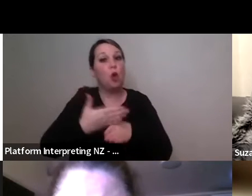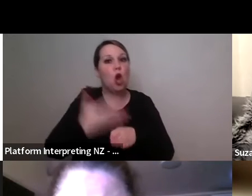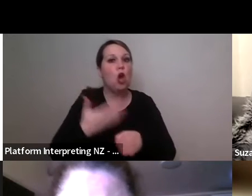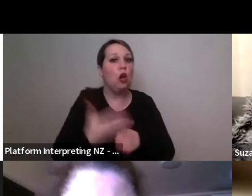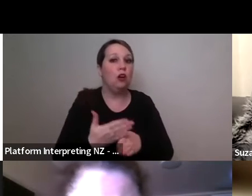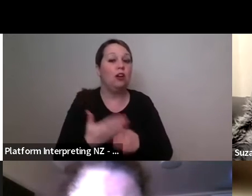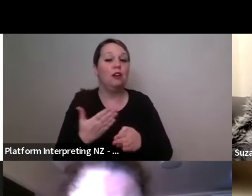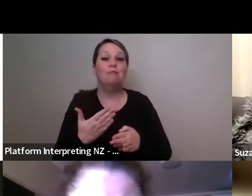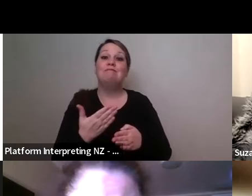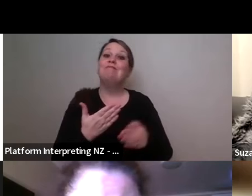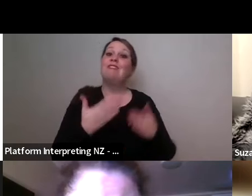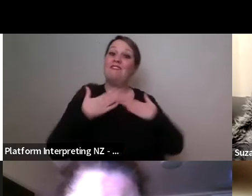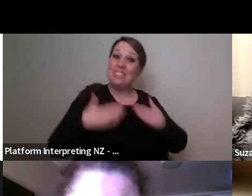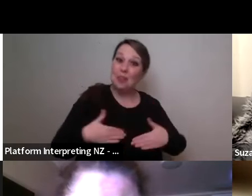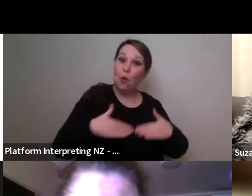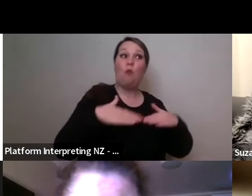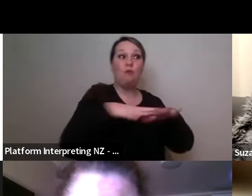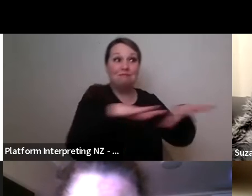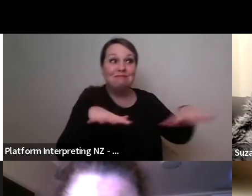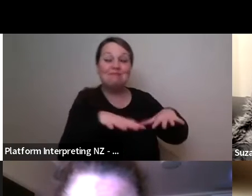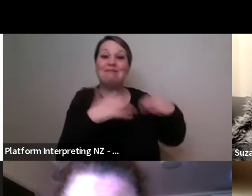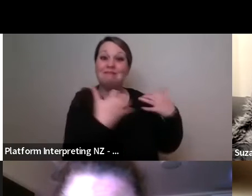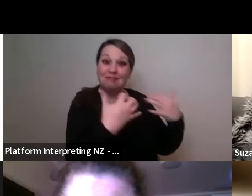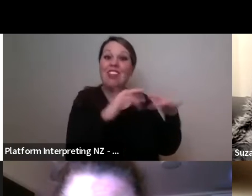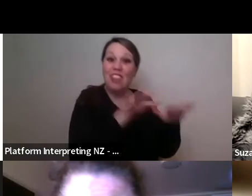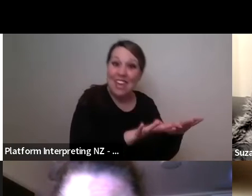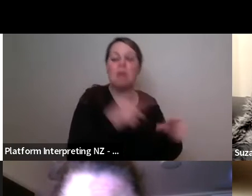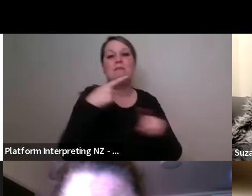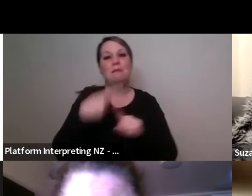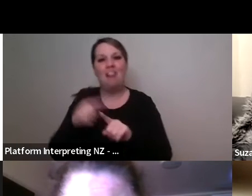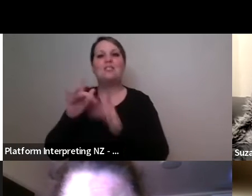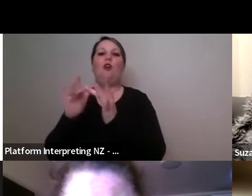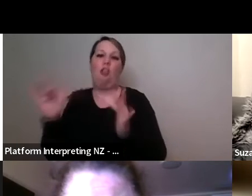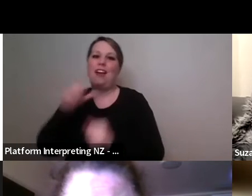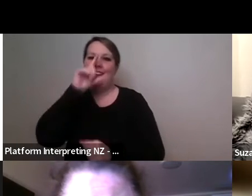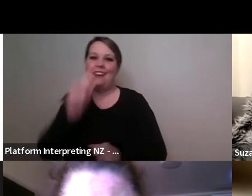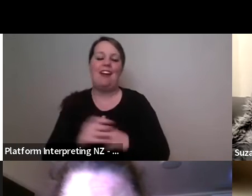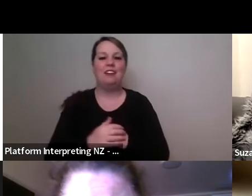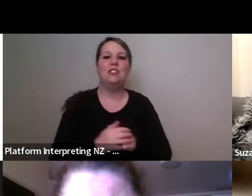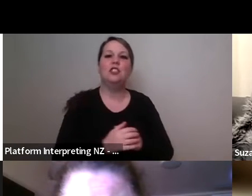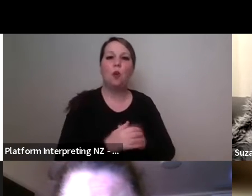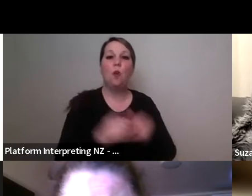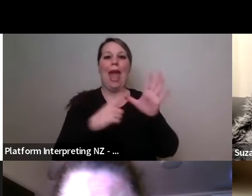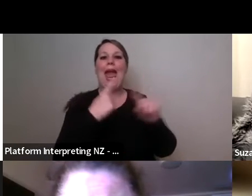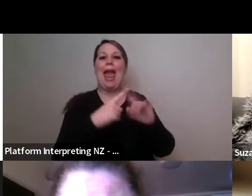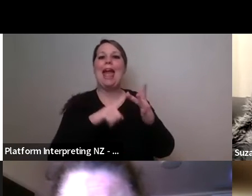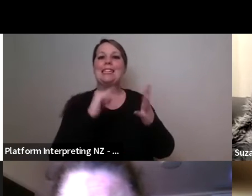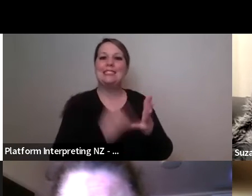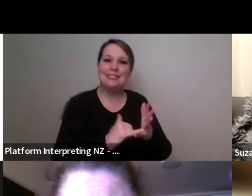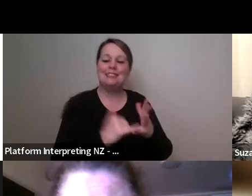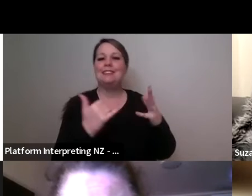to do that and then my last day at AXIS was on the 3rd of December uh in 2021 and then on